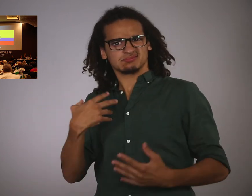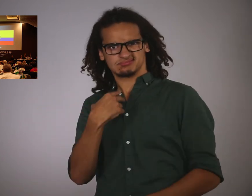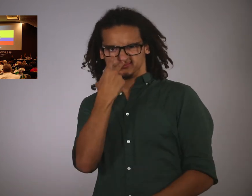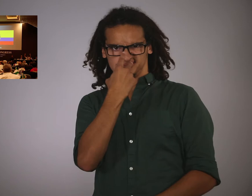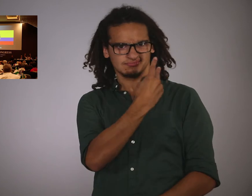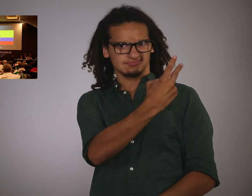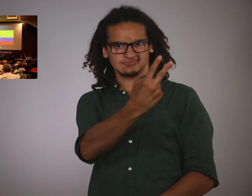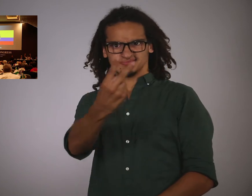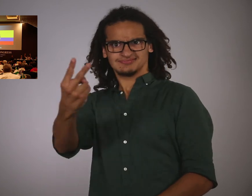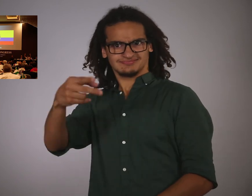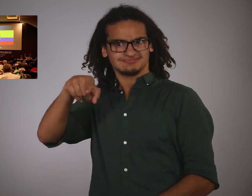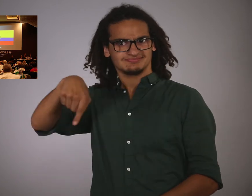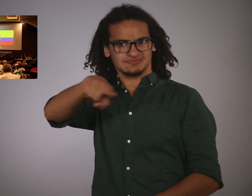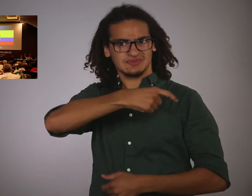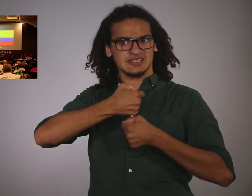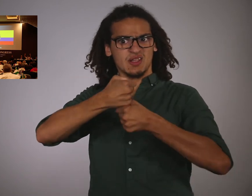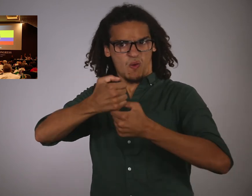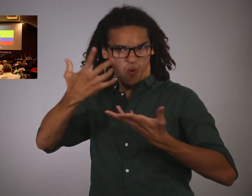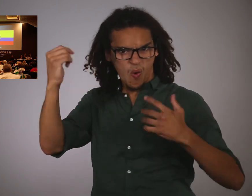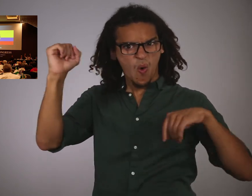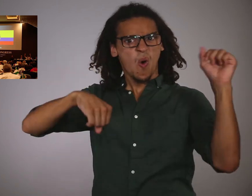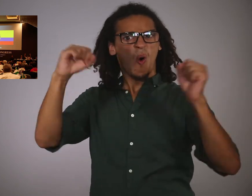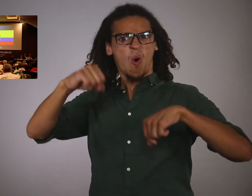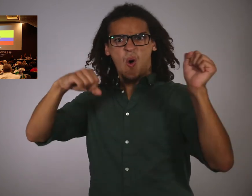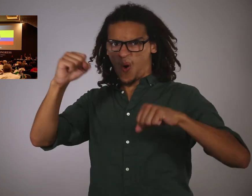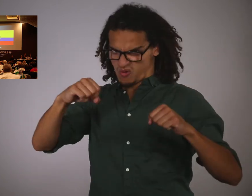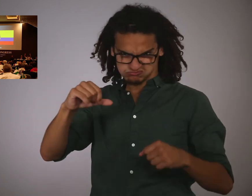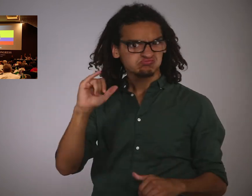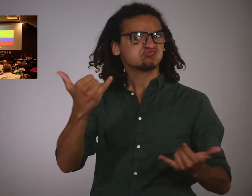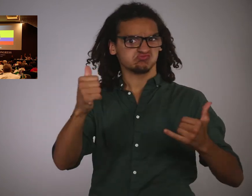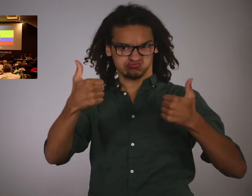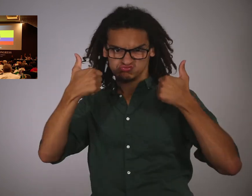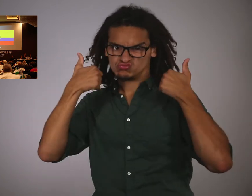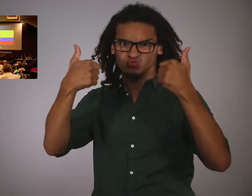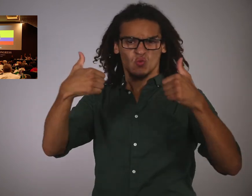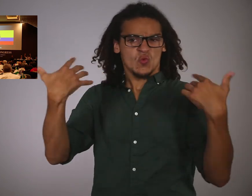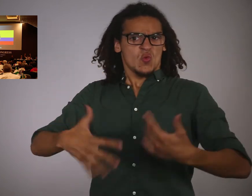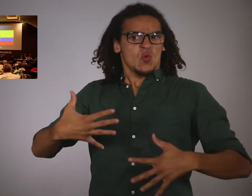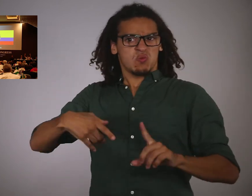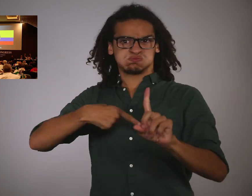From what I saw, many of the representatives nodded their head in impression and agreed -